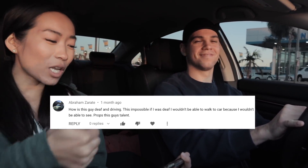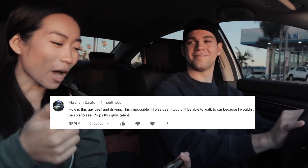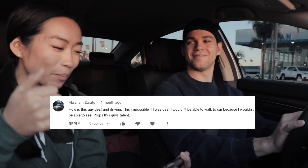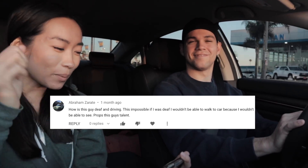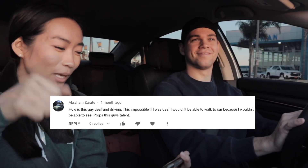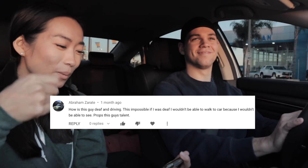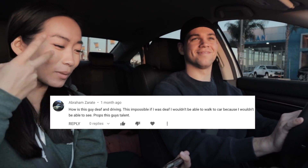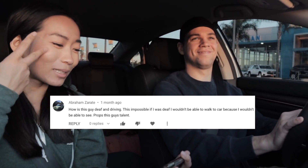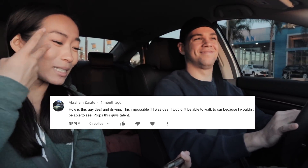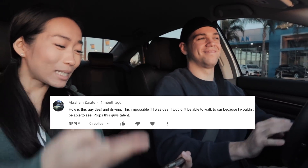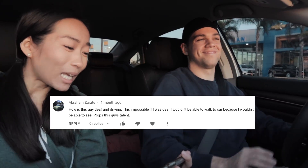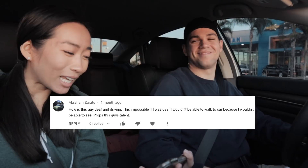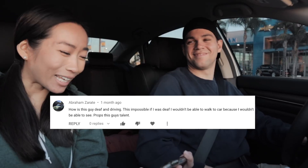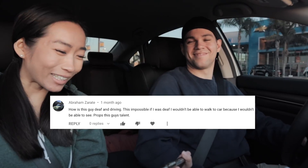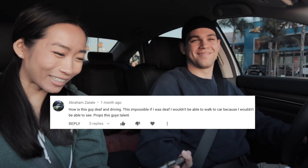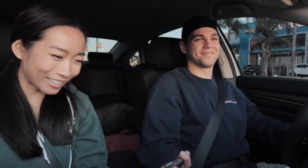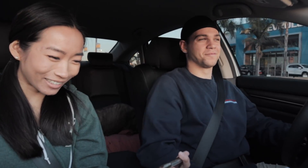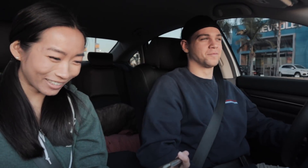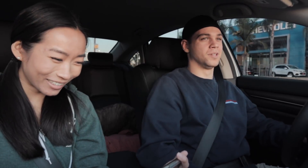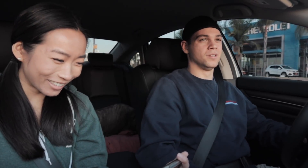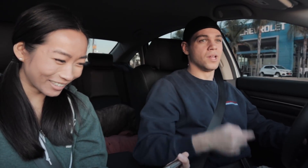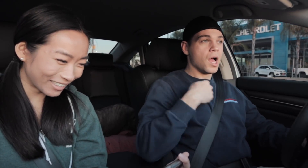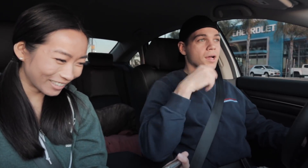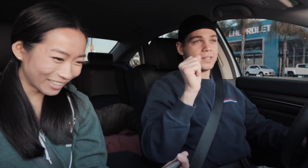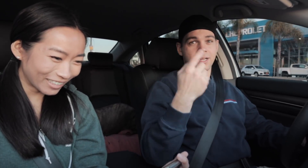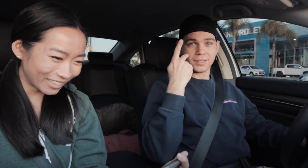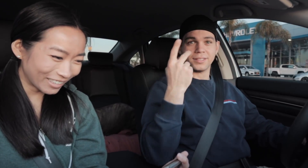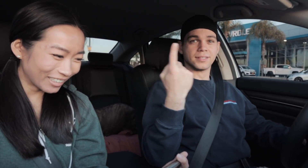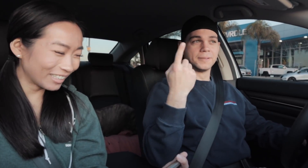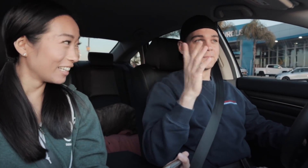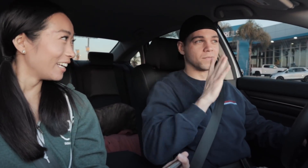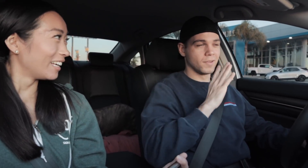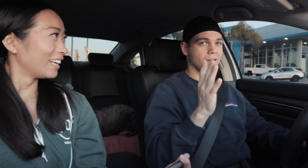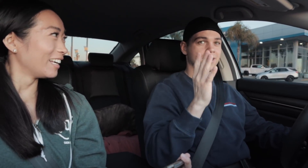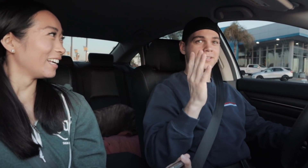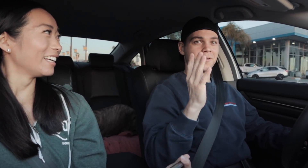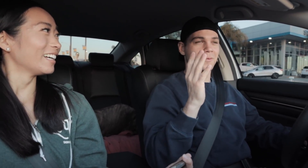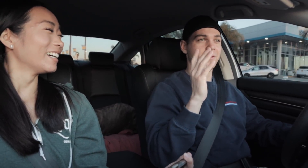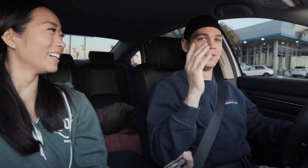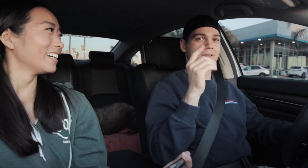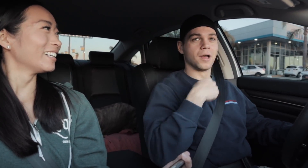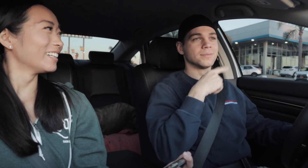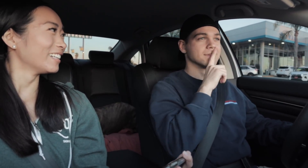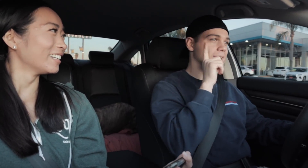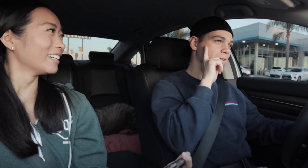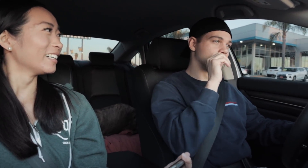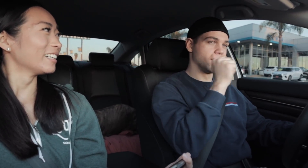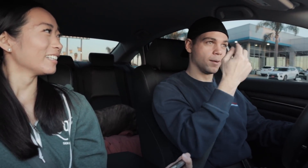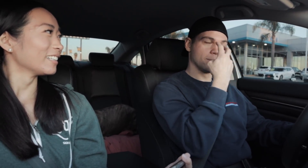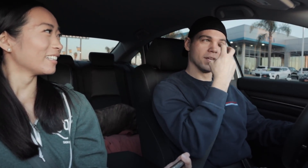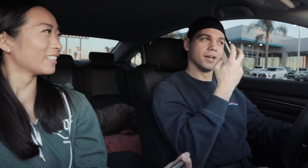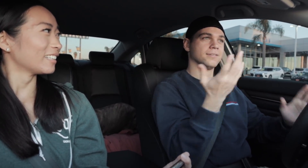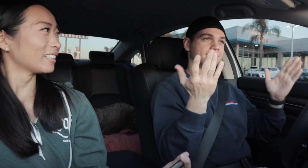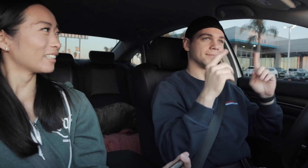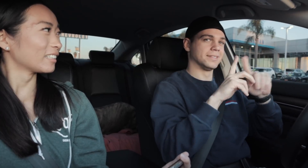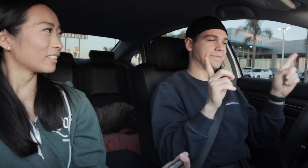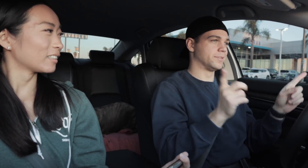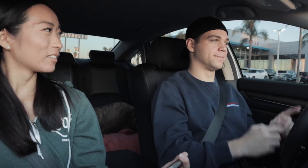not be able to see. R: I can see just fine! I'm Deaf not blind, different!